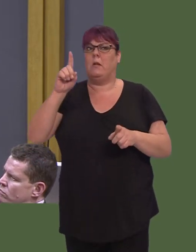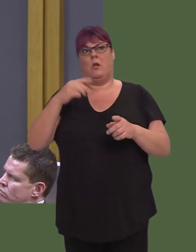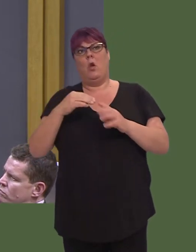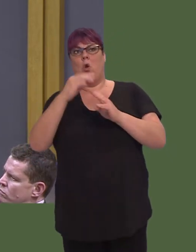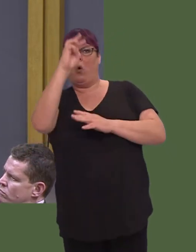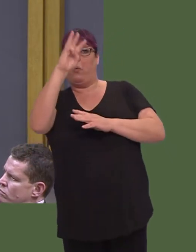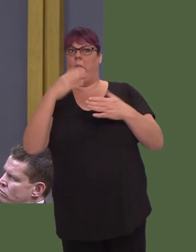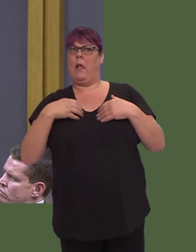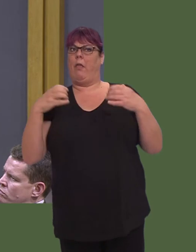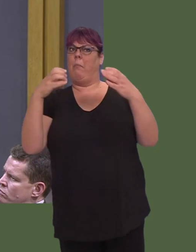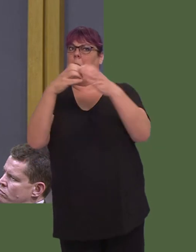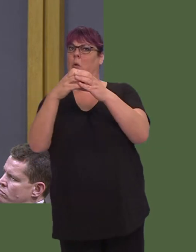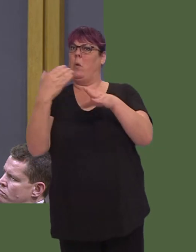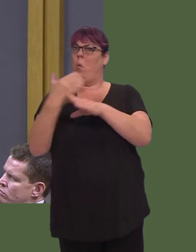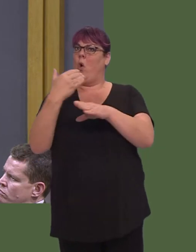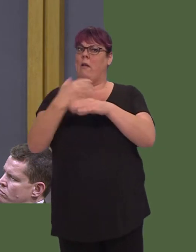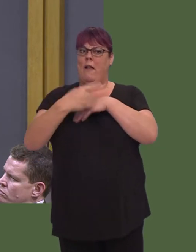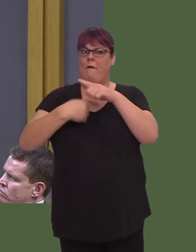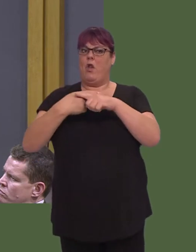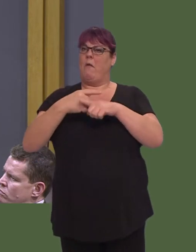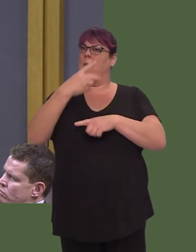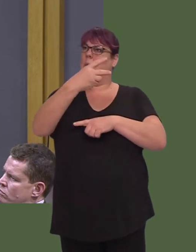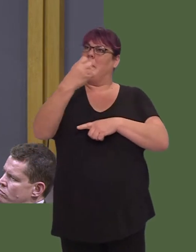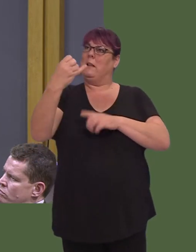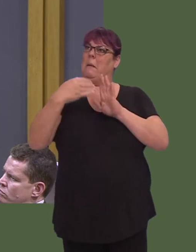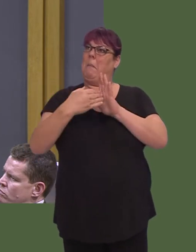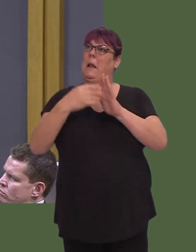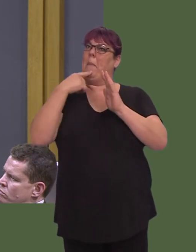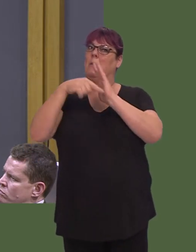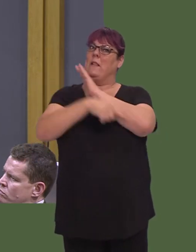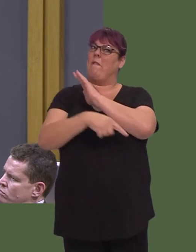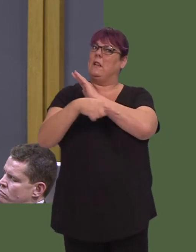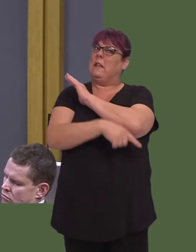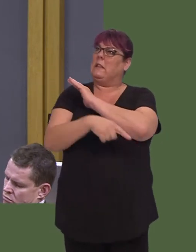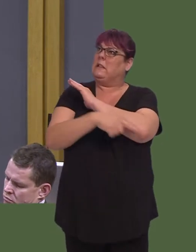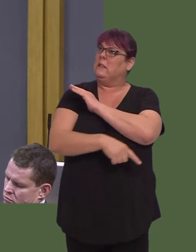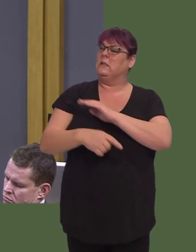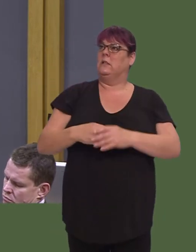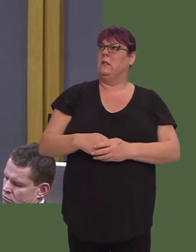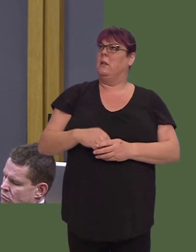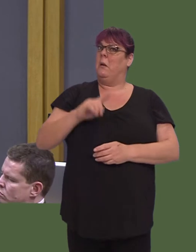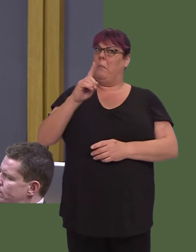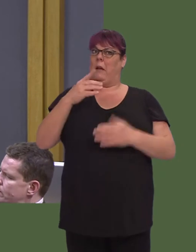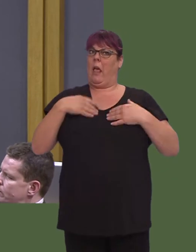oddeutu £26 miliwn y llynedd, er gwaethaf y ffaith bod y bwrdd iechyd mewn mesurau arbennig